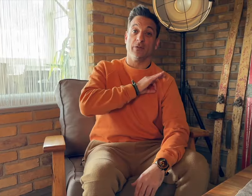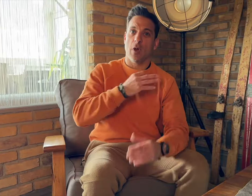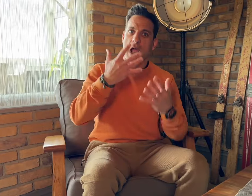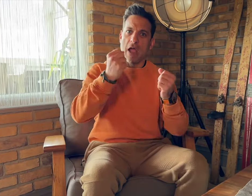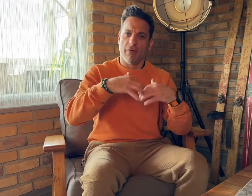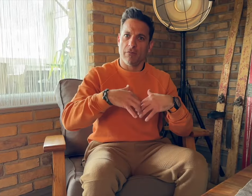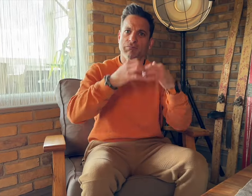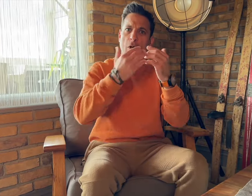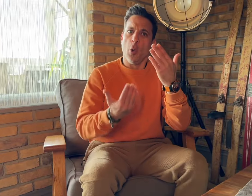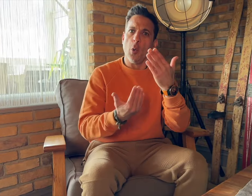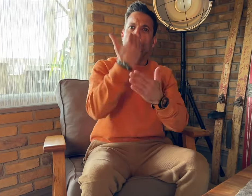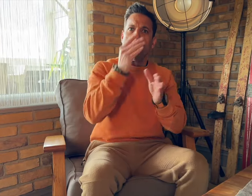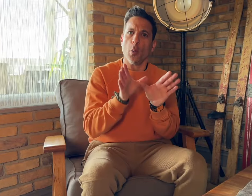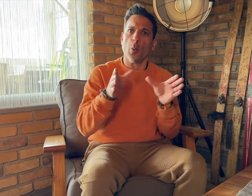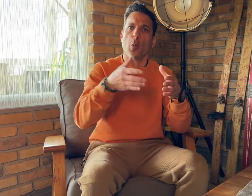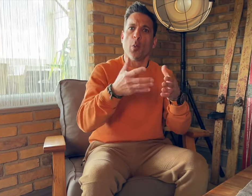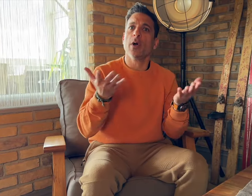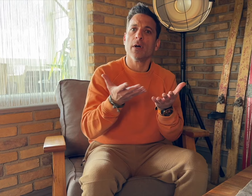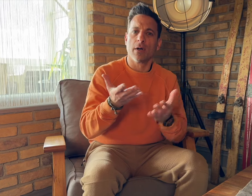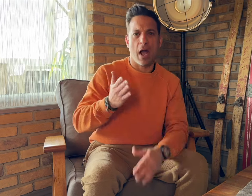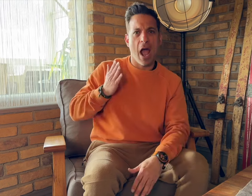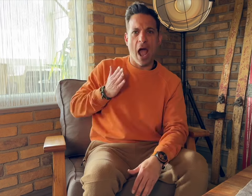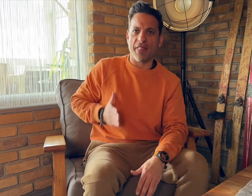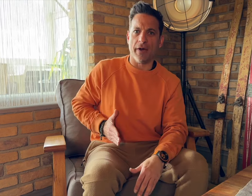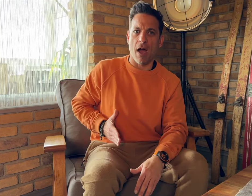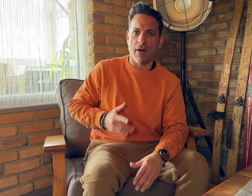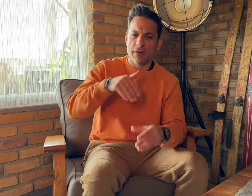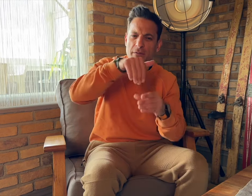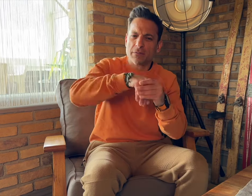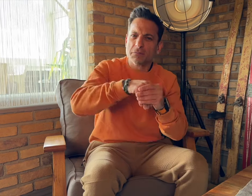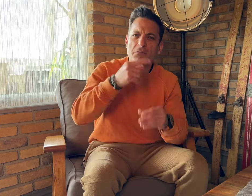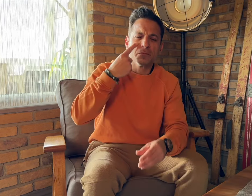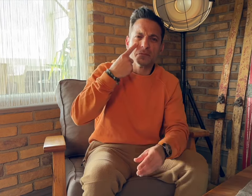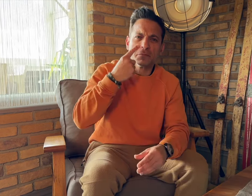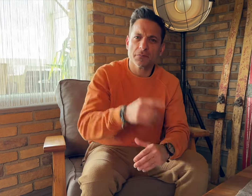[Memnos]: ICSD has now established a new commission called the Ethics Commission. Let's find out more about it.